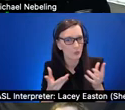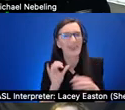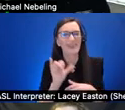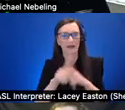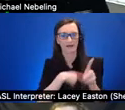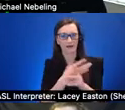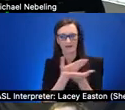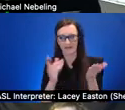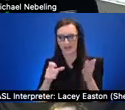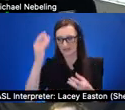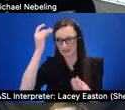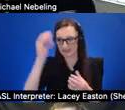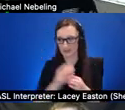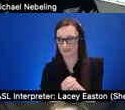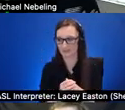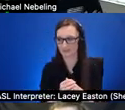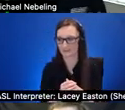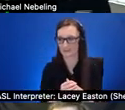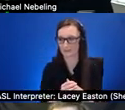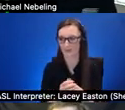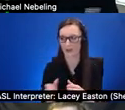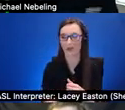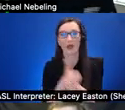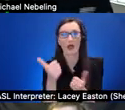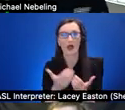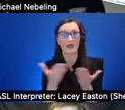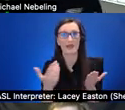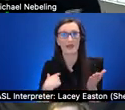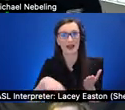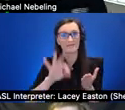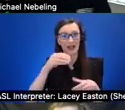last one that i found in the operable category that i thought was interesting was talking about